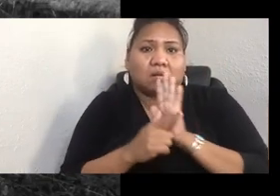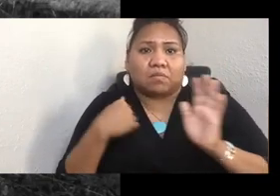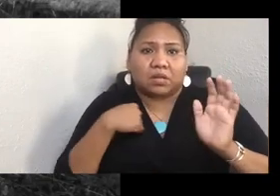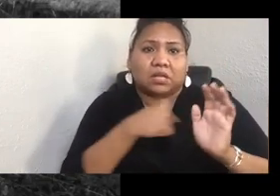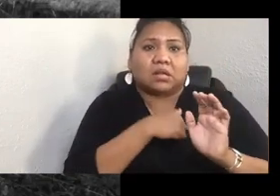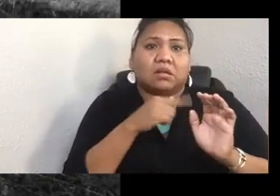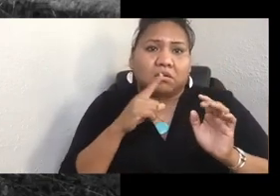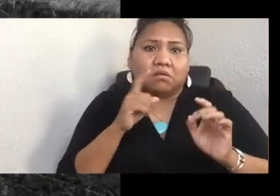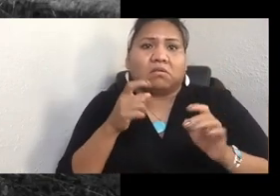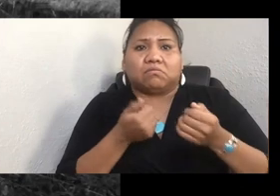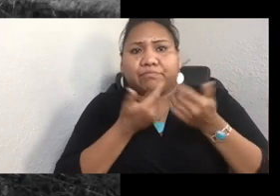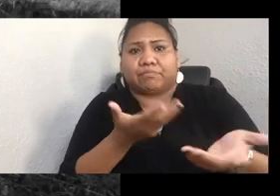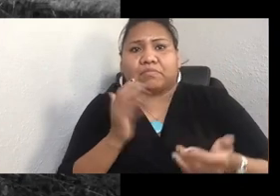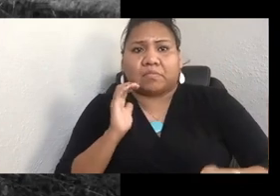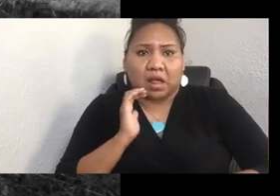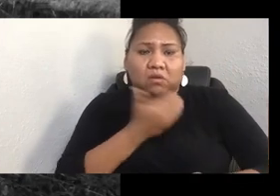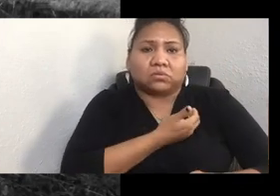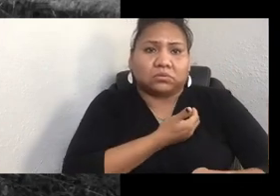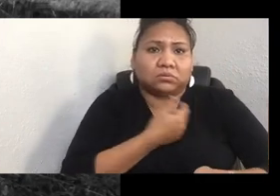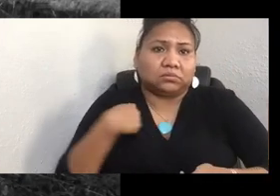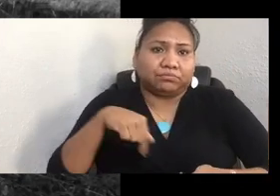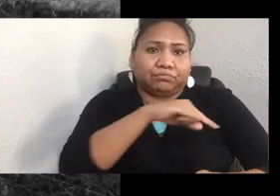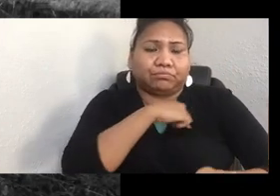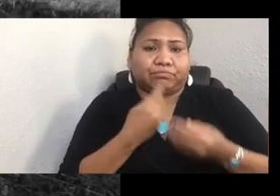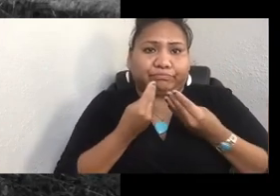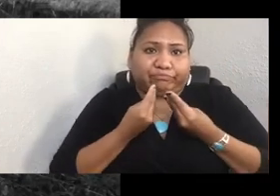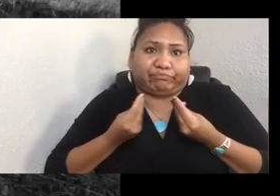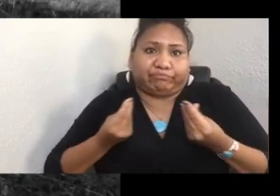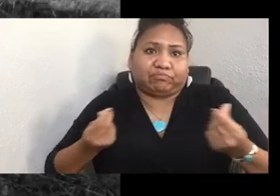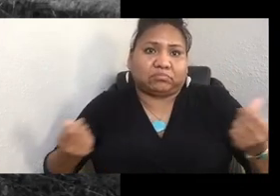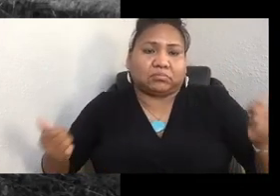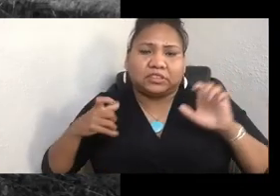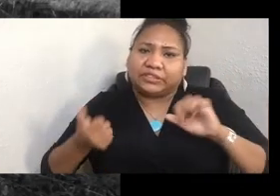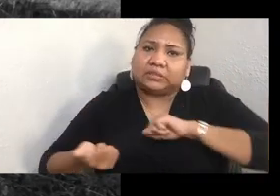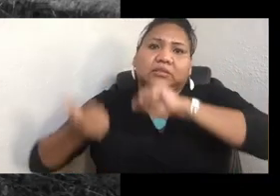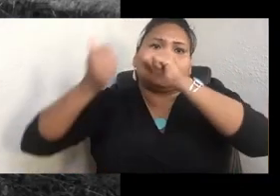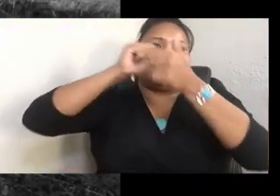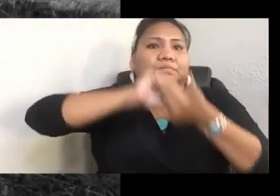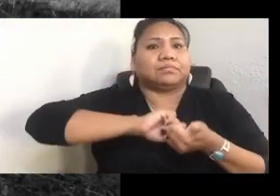And we have to shift the narrative. Anyways, if you're interested in that, you can learn more on the pod.